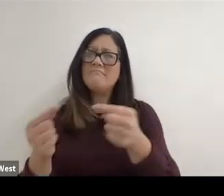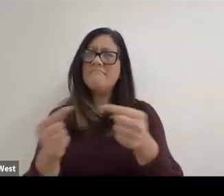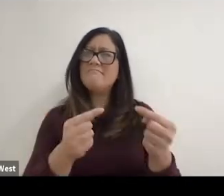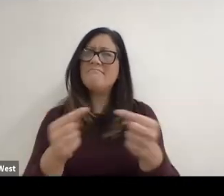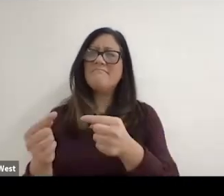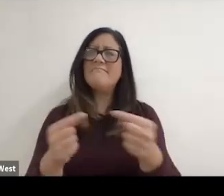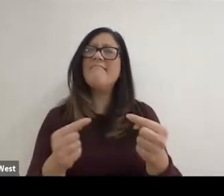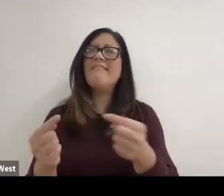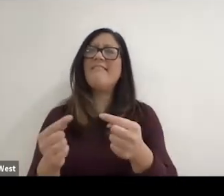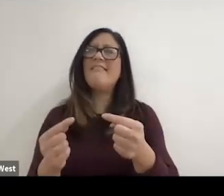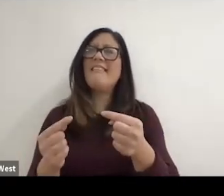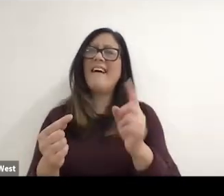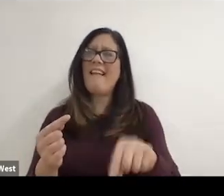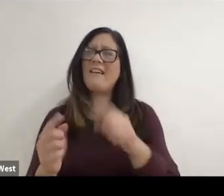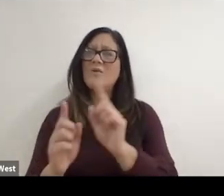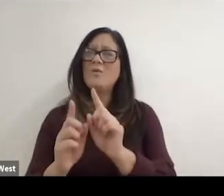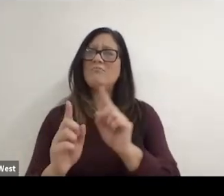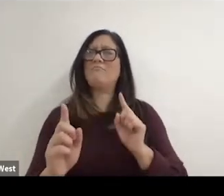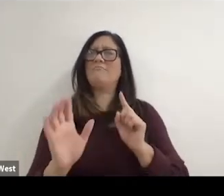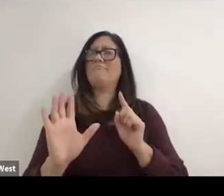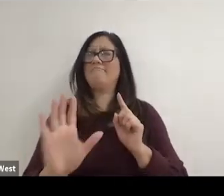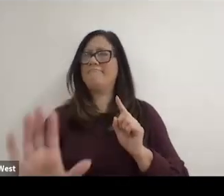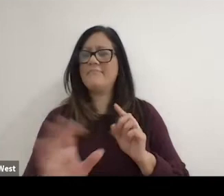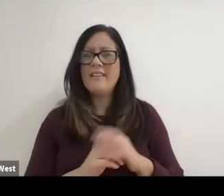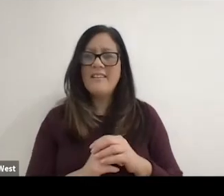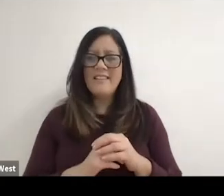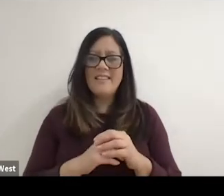at some point in time. And I tell you what it affected me when.